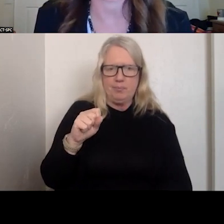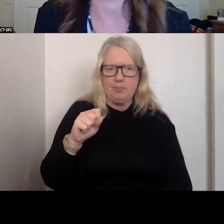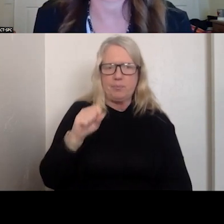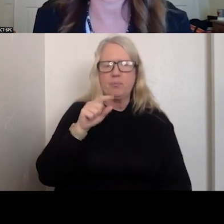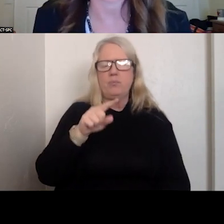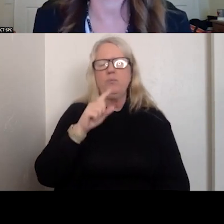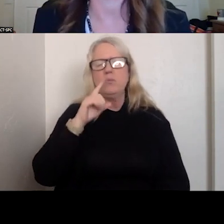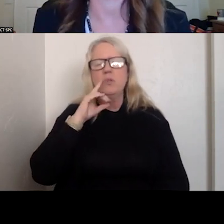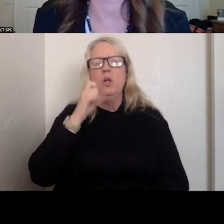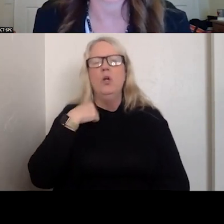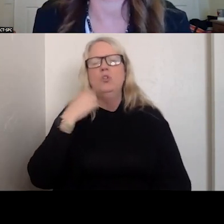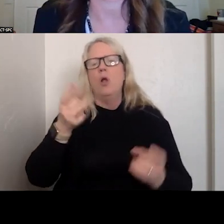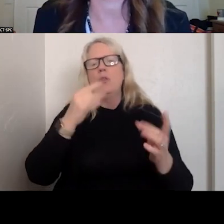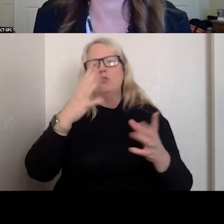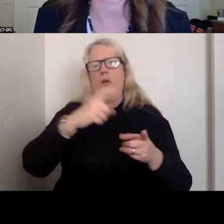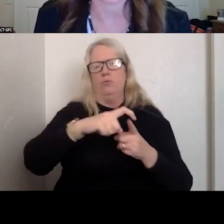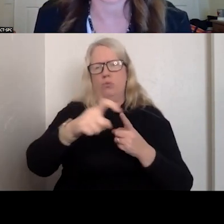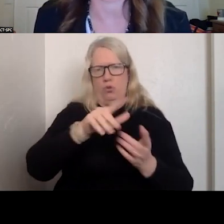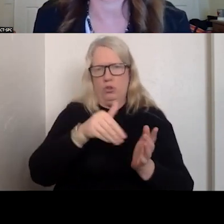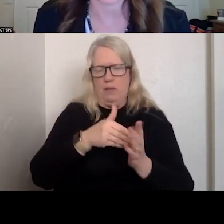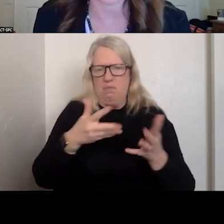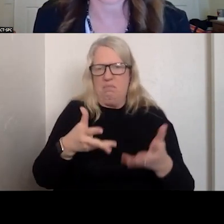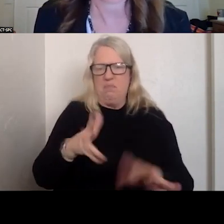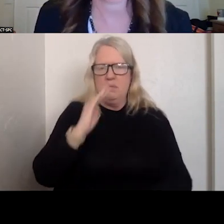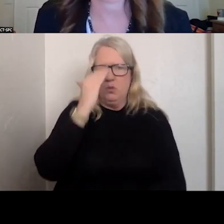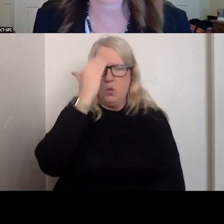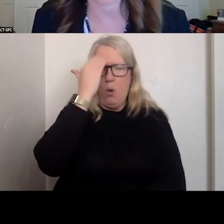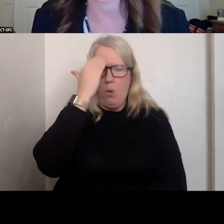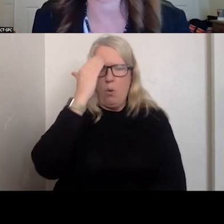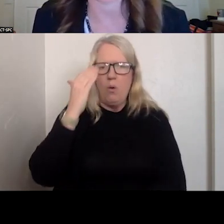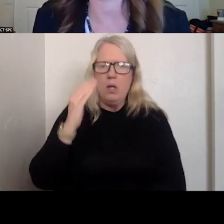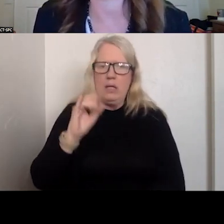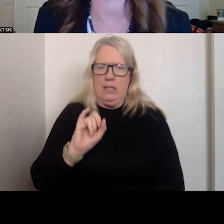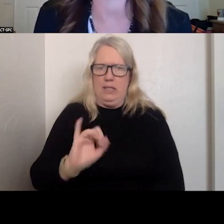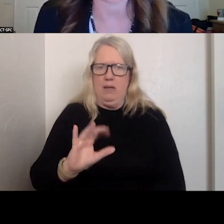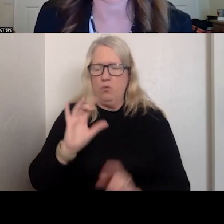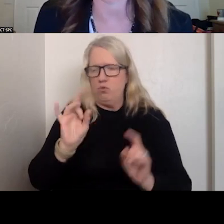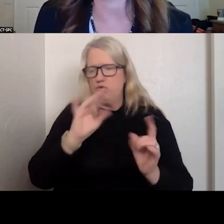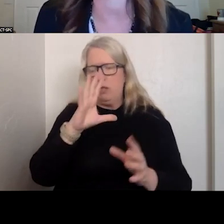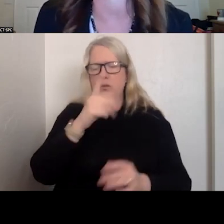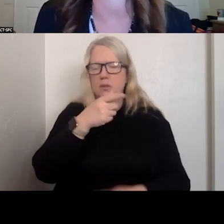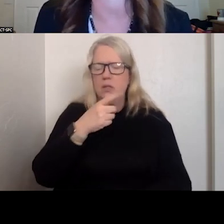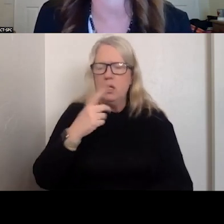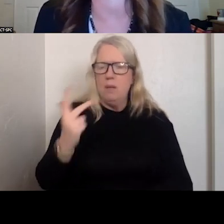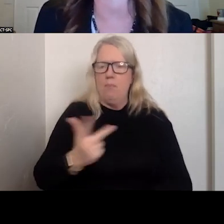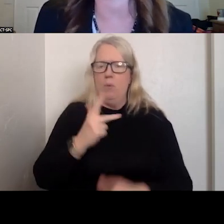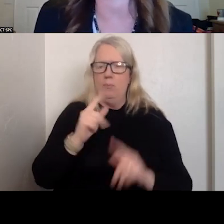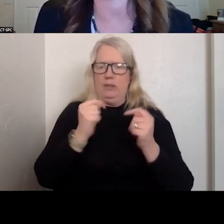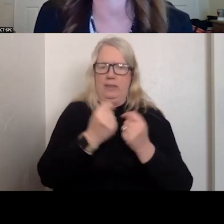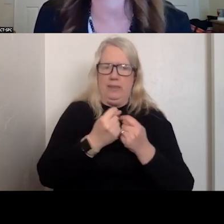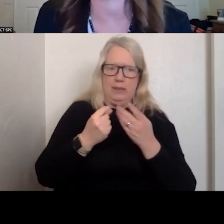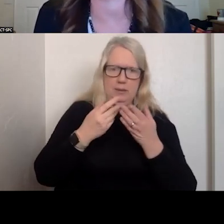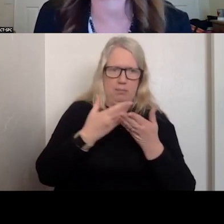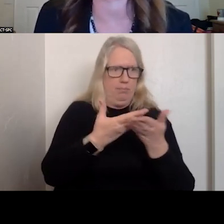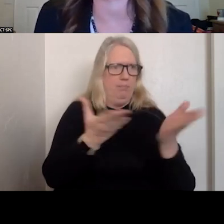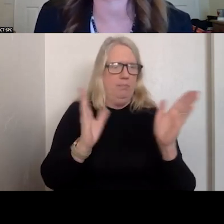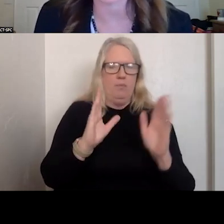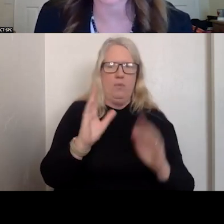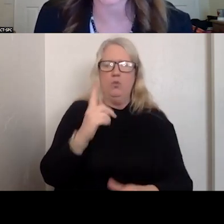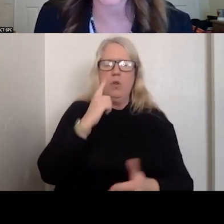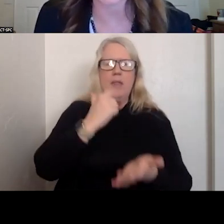CENTERS KNOW WHERE THE CRISIS TEAMS ARE IN THE FIELD AND THAT HELPS WITH EFFICIENT DISPATCHING,